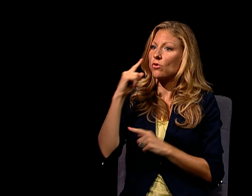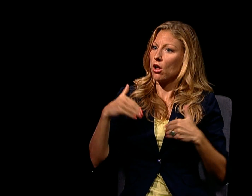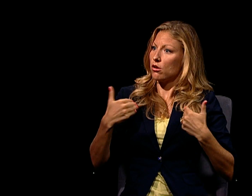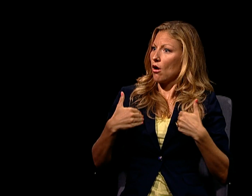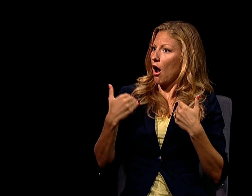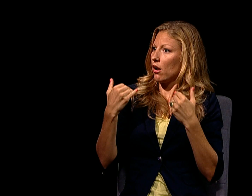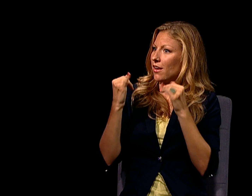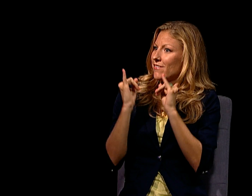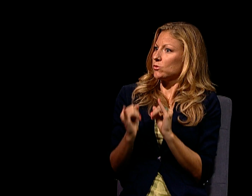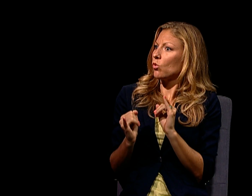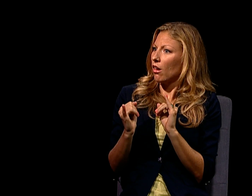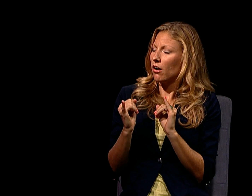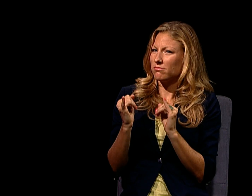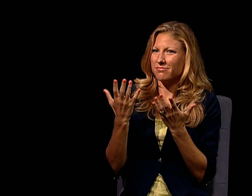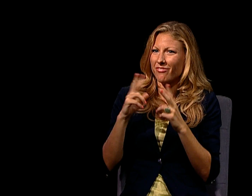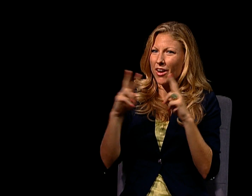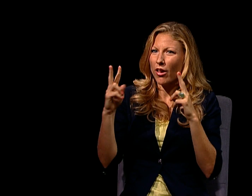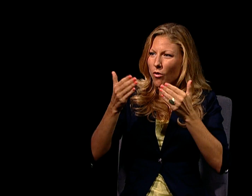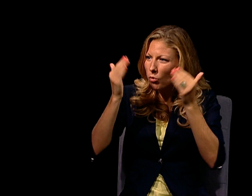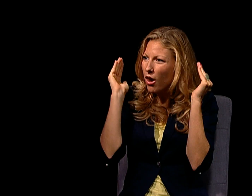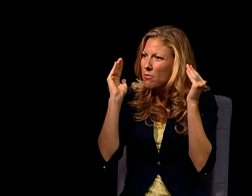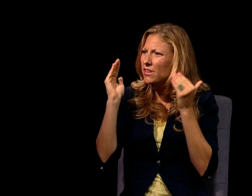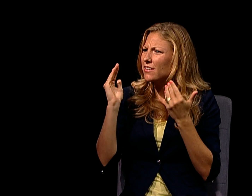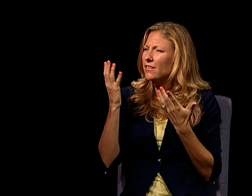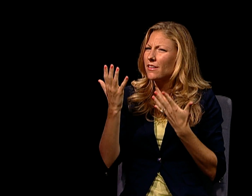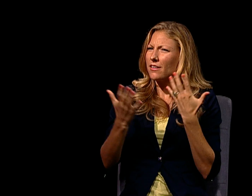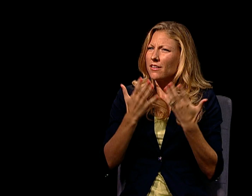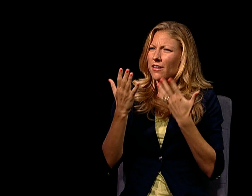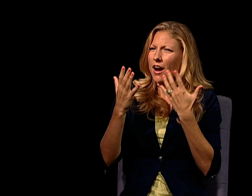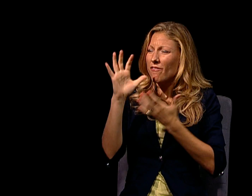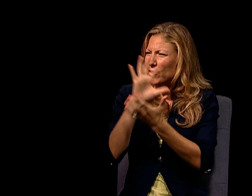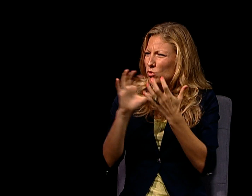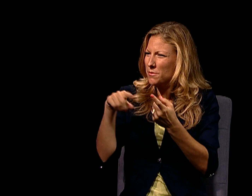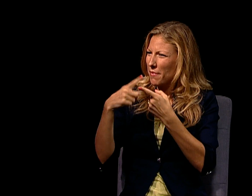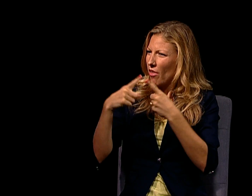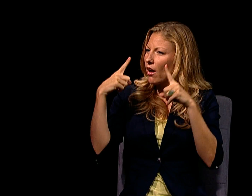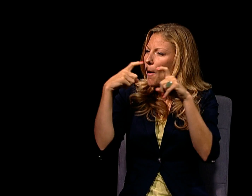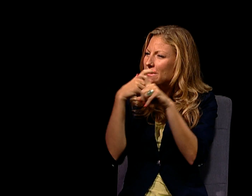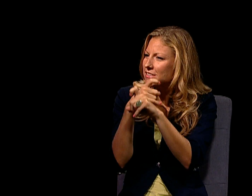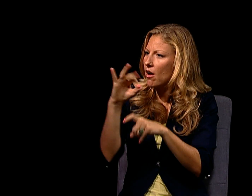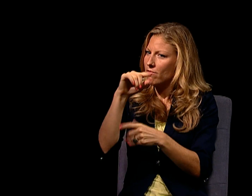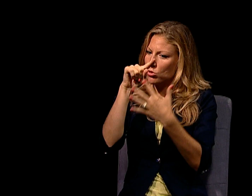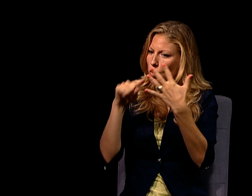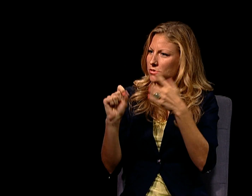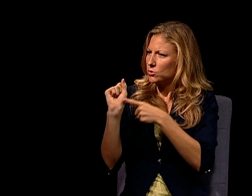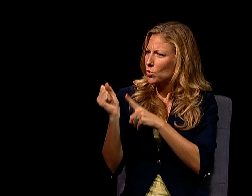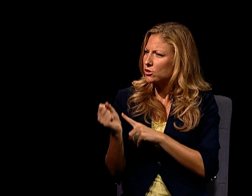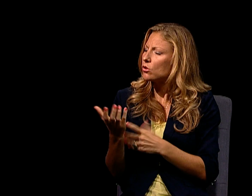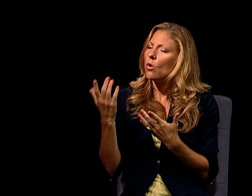I CAN IMAGINE THAT FOR A YOUNG INDIVIDUAL, MAYBE THIS COULD BE OVERWHELMING OR CONFUSING,